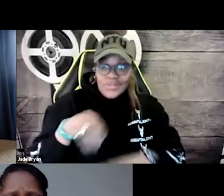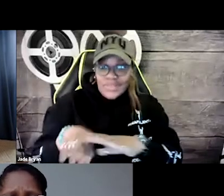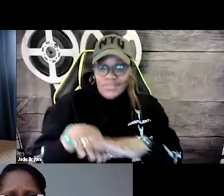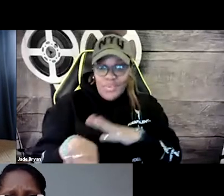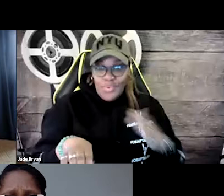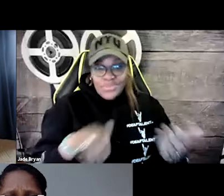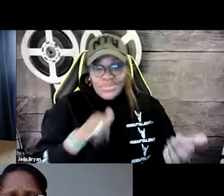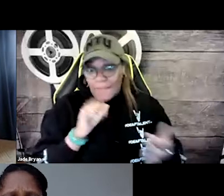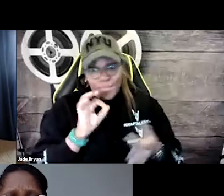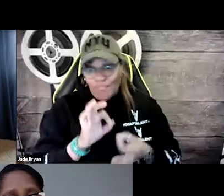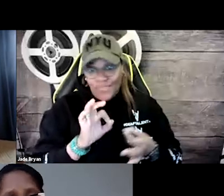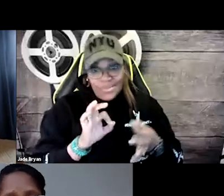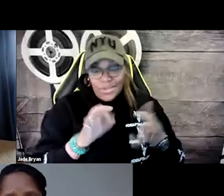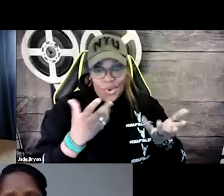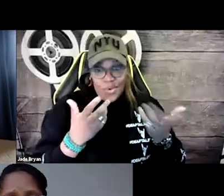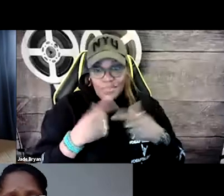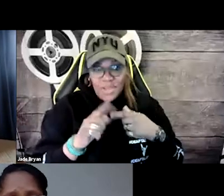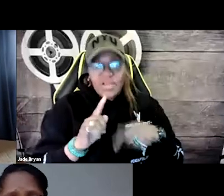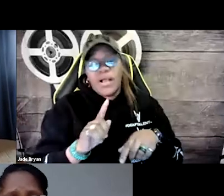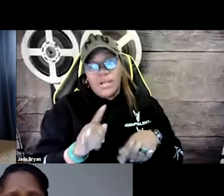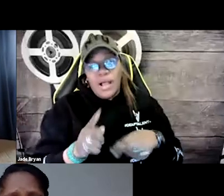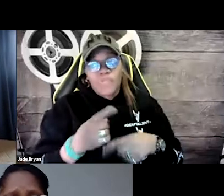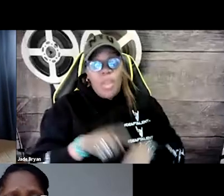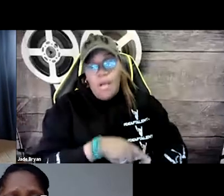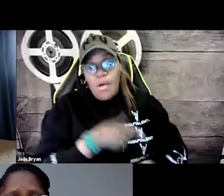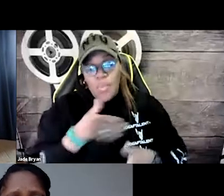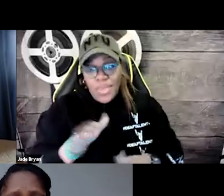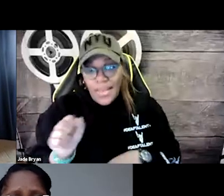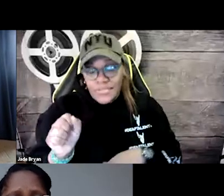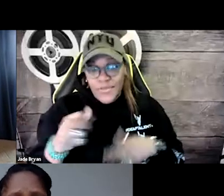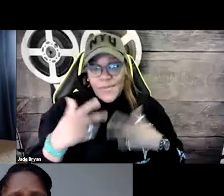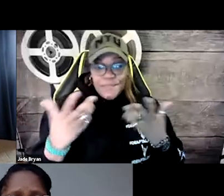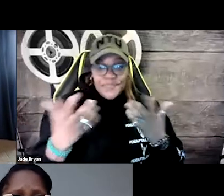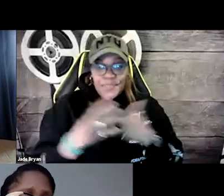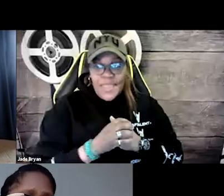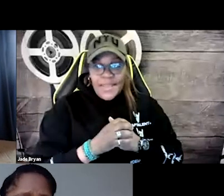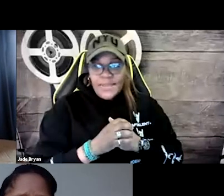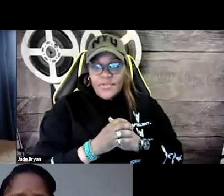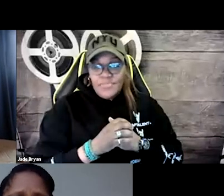out how can we resolve, for example, how we can include lyrics in our captions. And we have a long way to go.